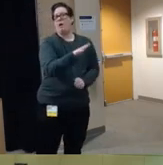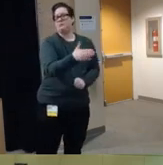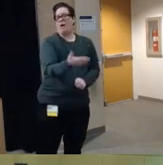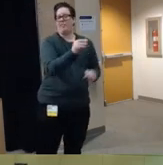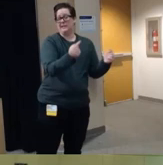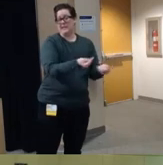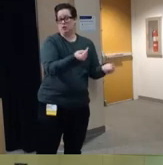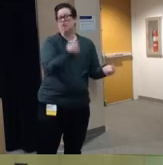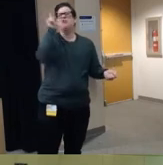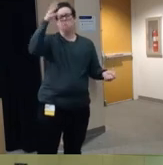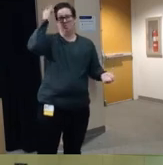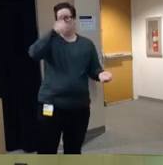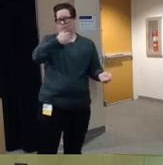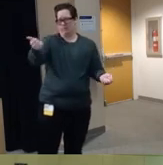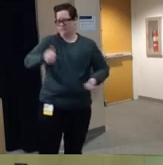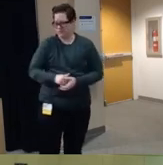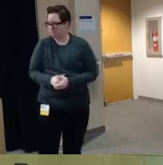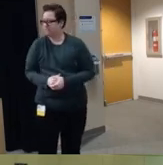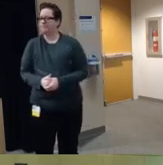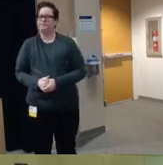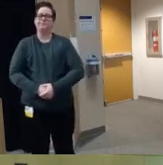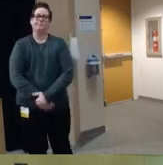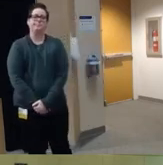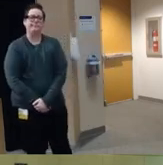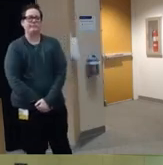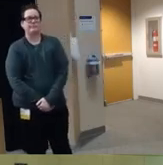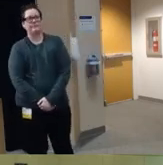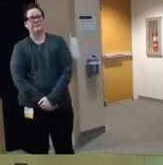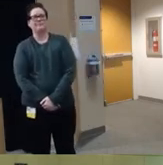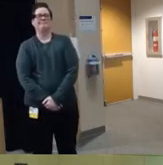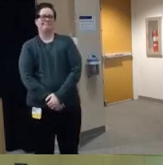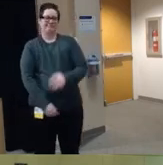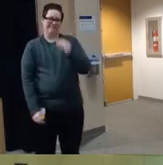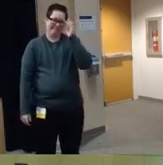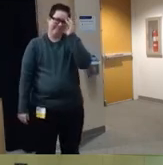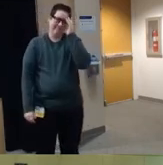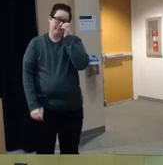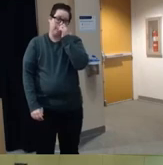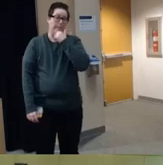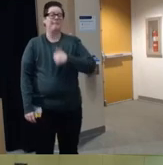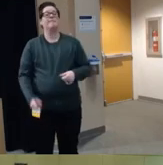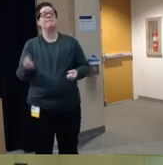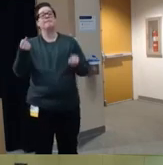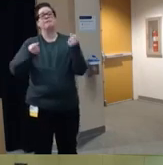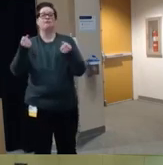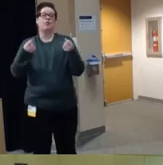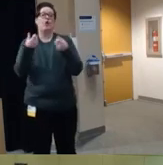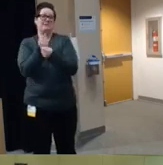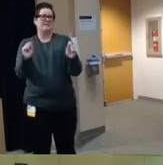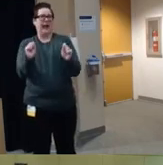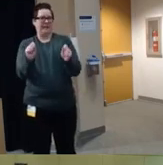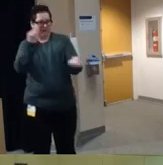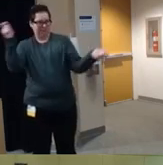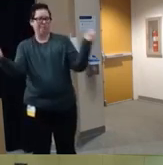deaths so Motor Vehicle Safety has evolved over the years particularly with regard to